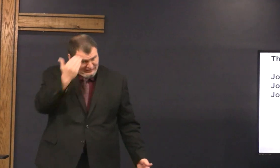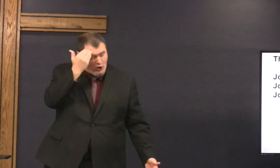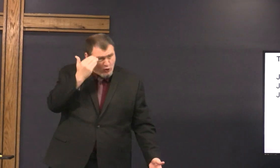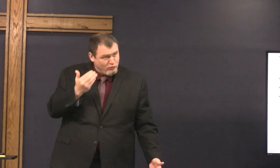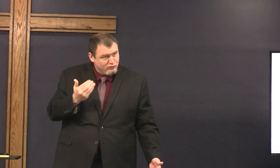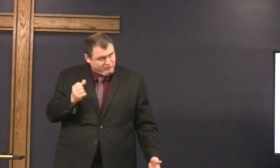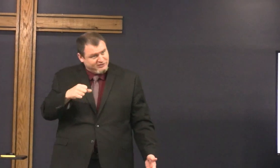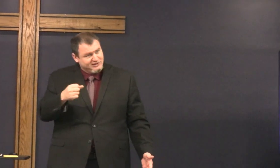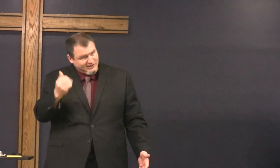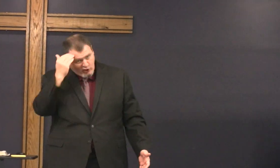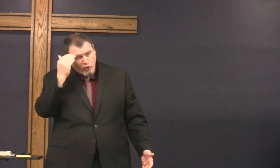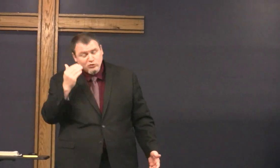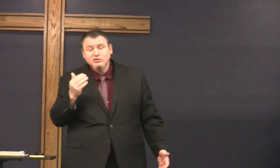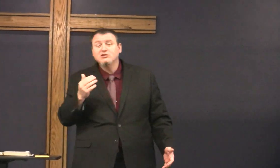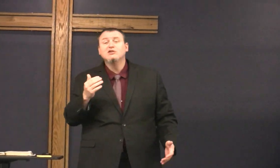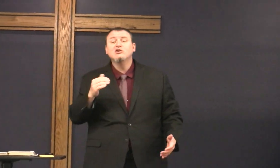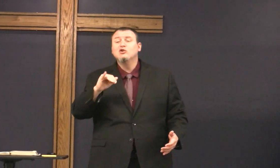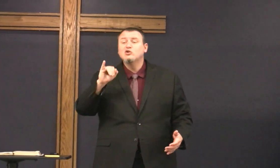so he Jesus knew that